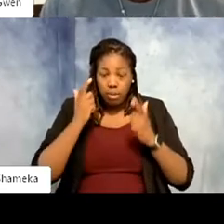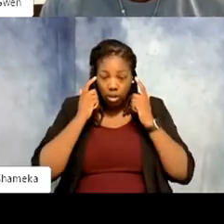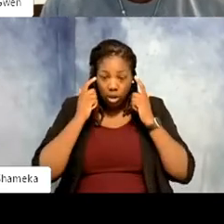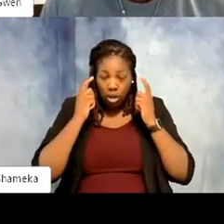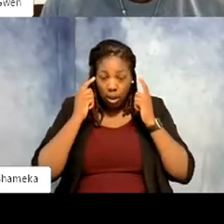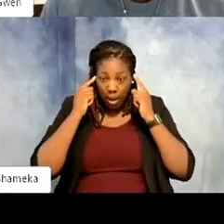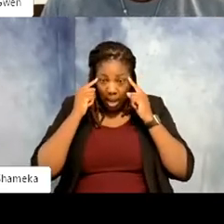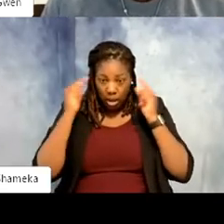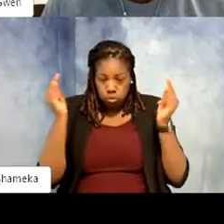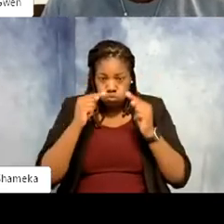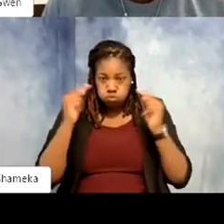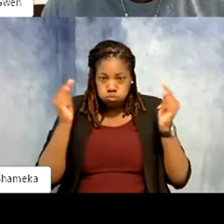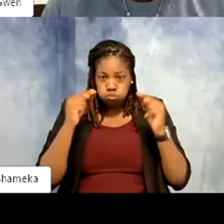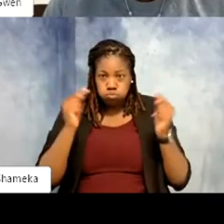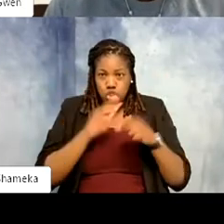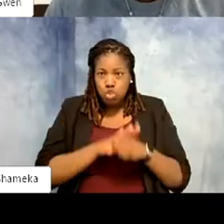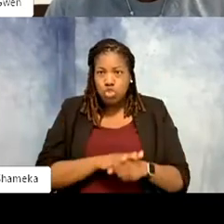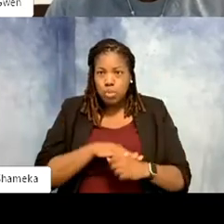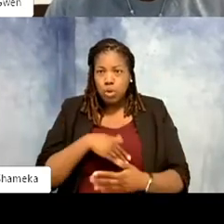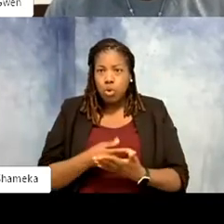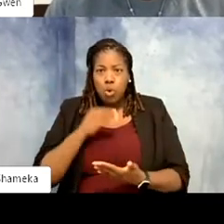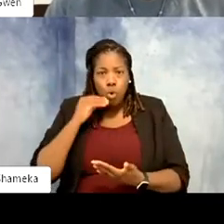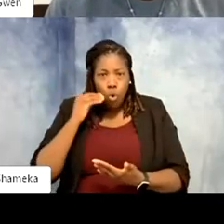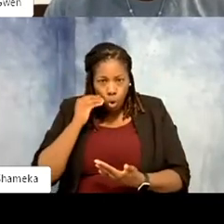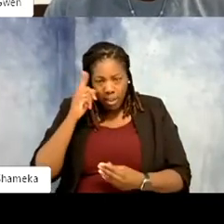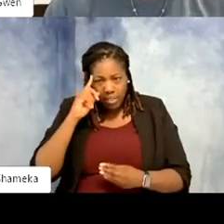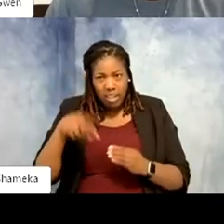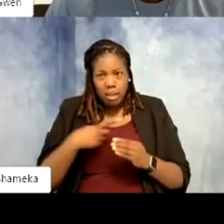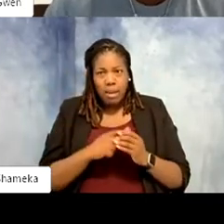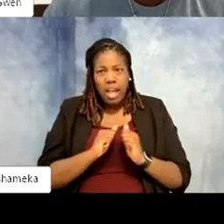But I go home and I think about how I got here and the chances that this place gave me.